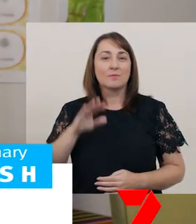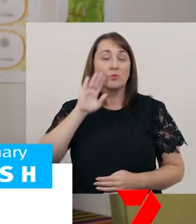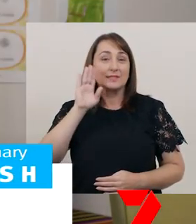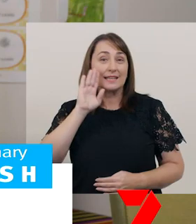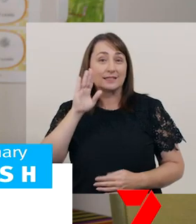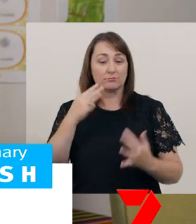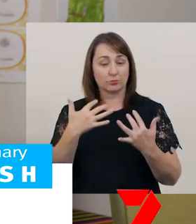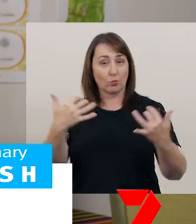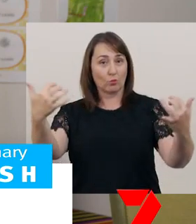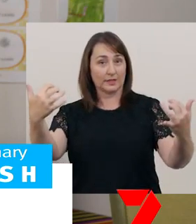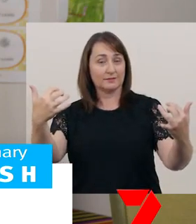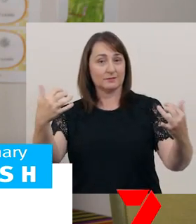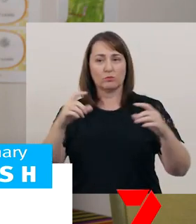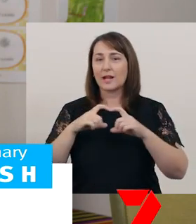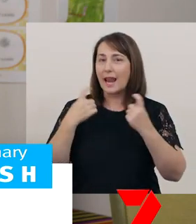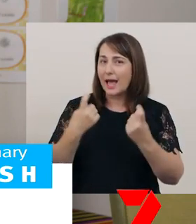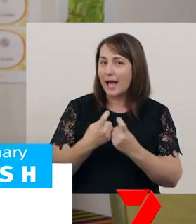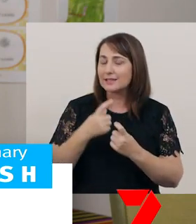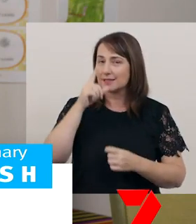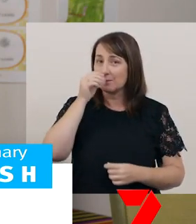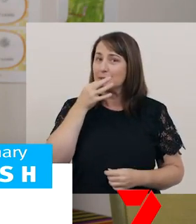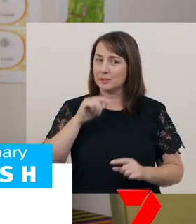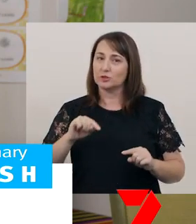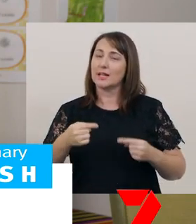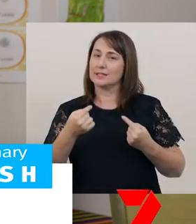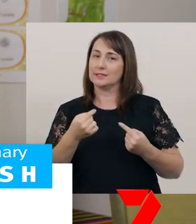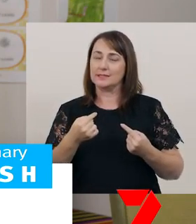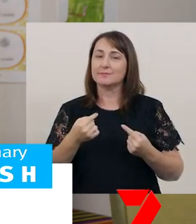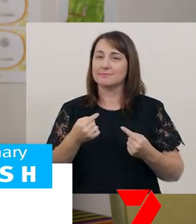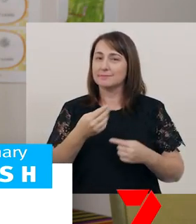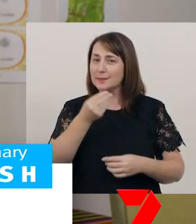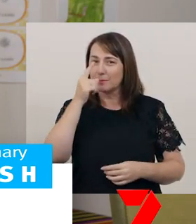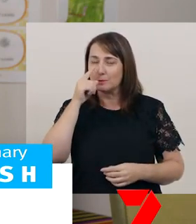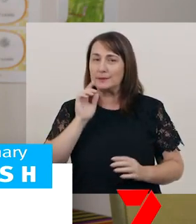or in front of a group of people can be a little challenging for some. But never fear.